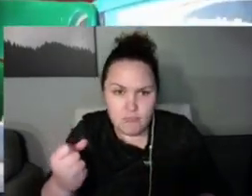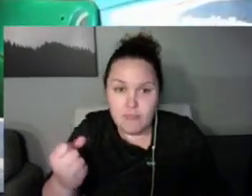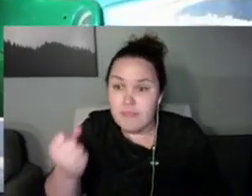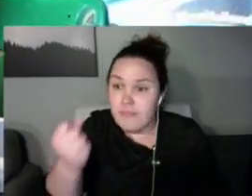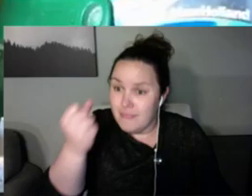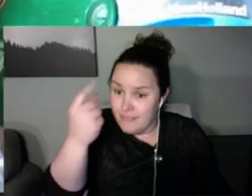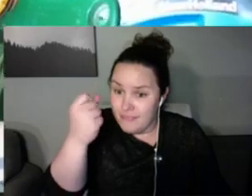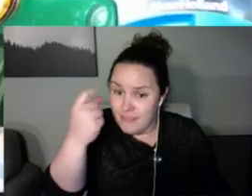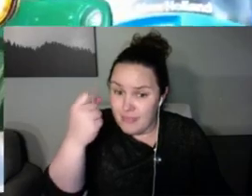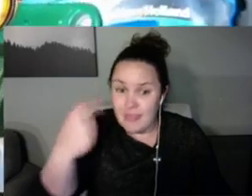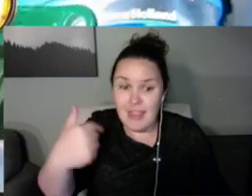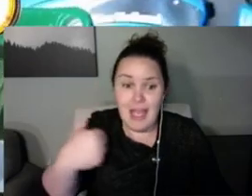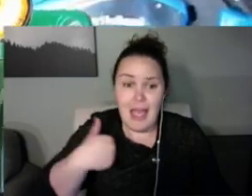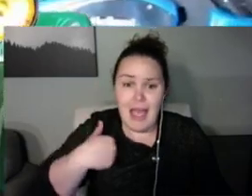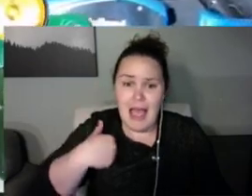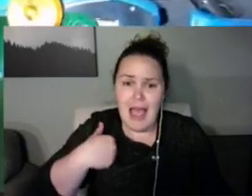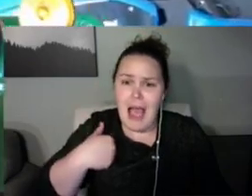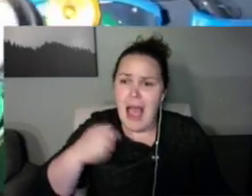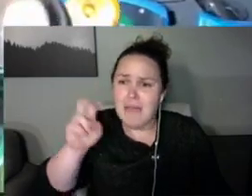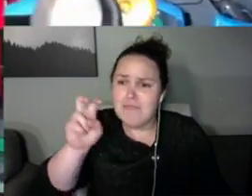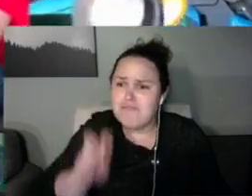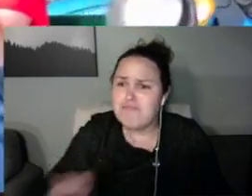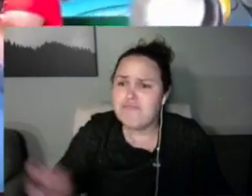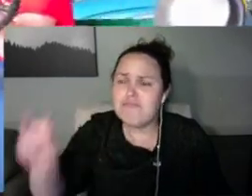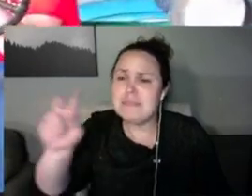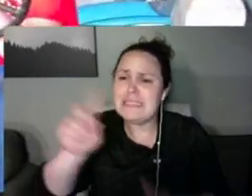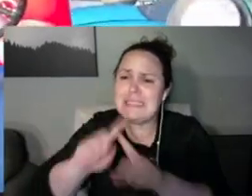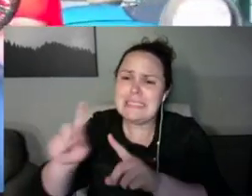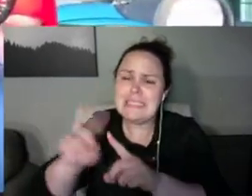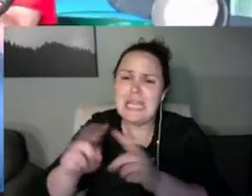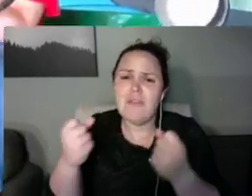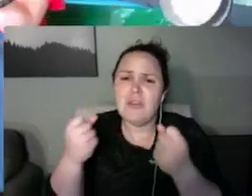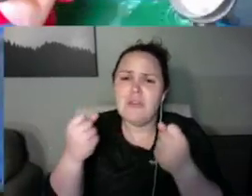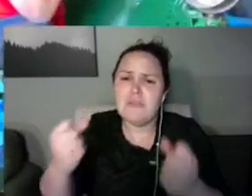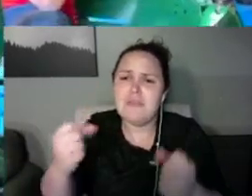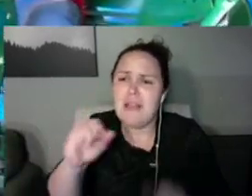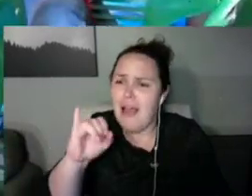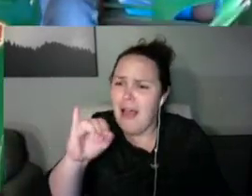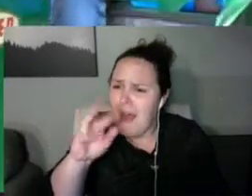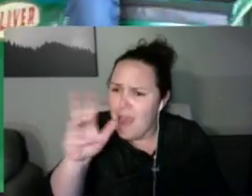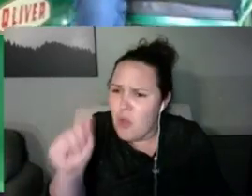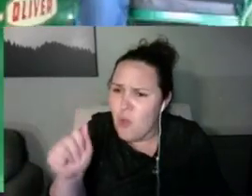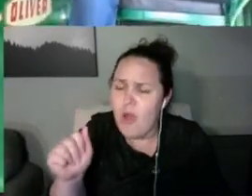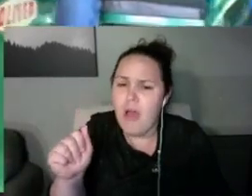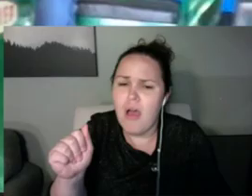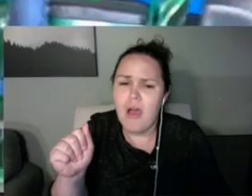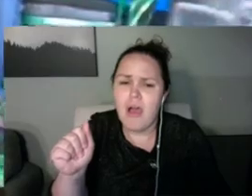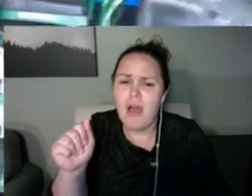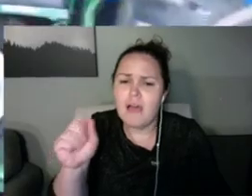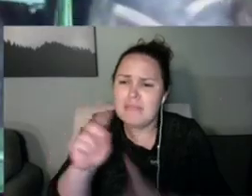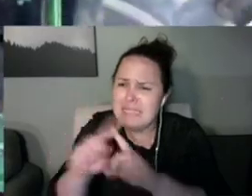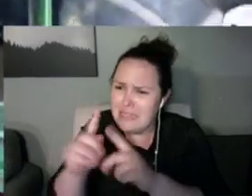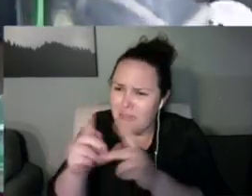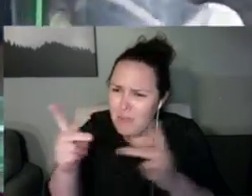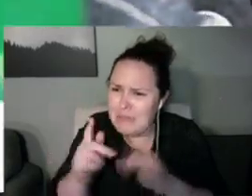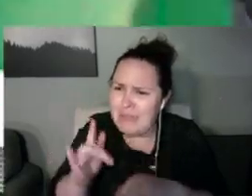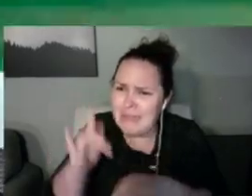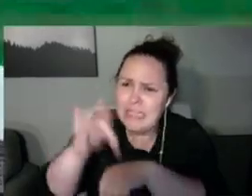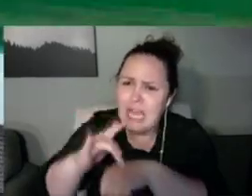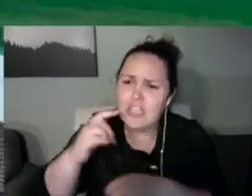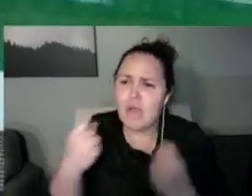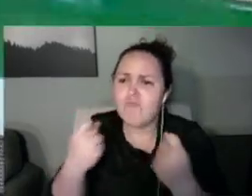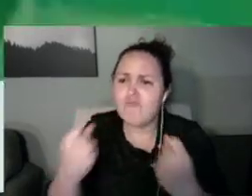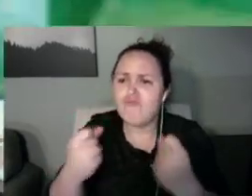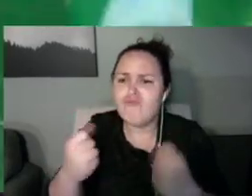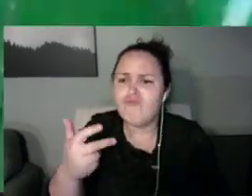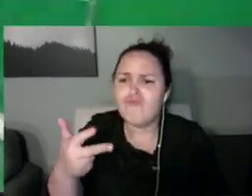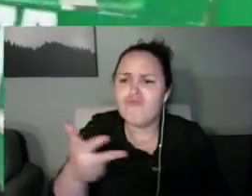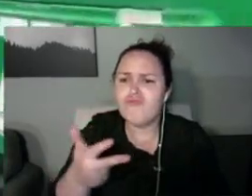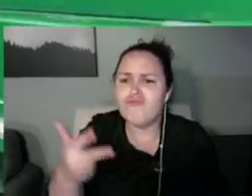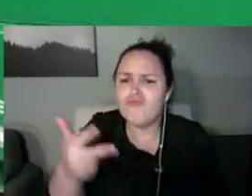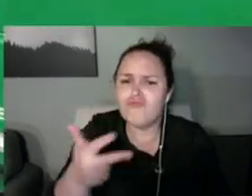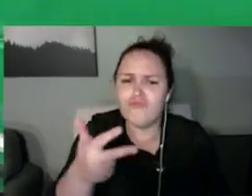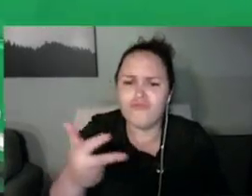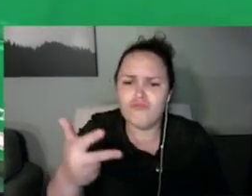I go on tractor rides across Iowa and different places